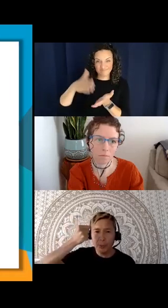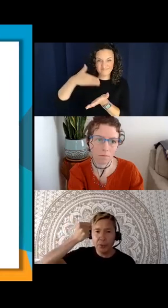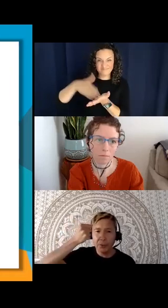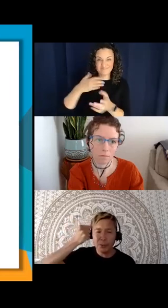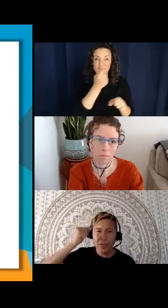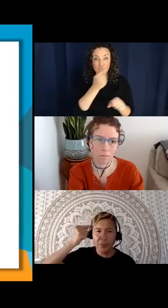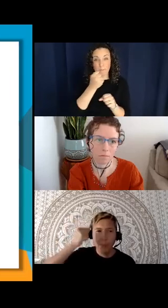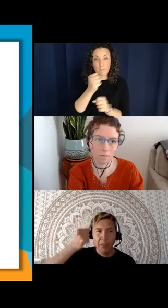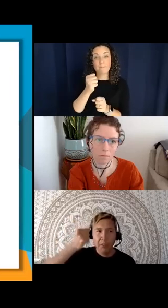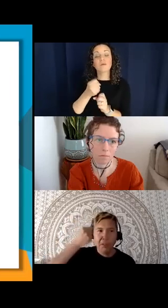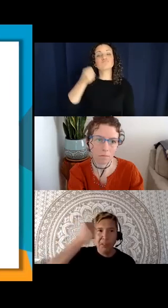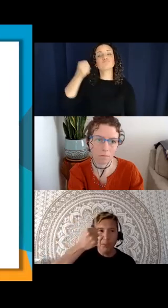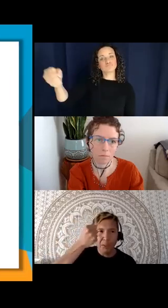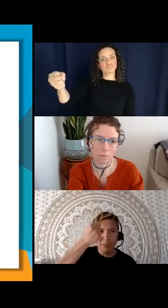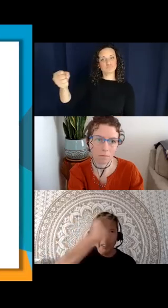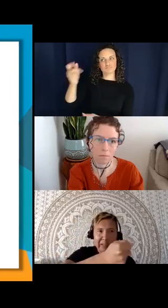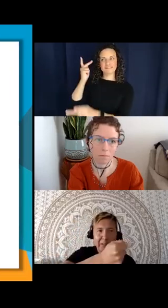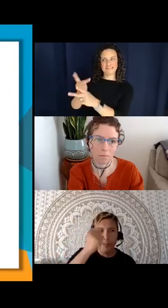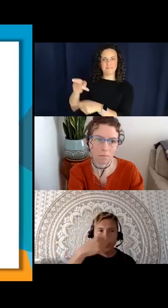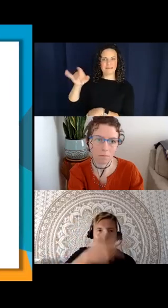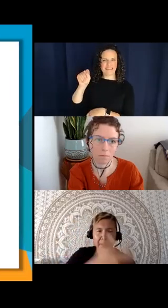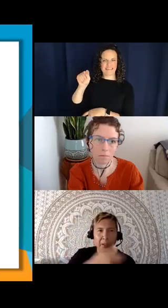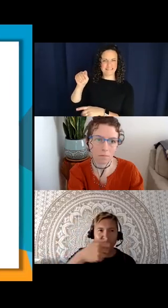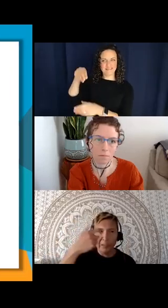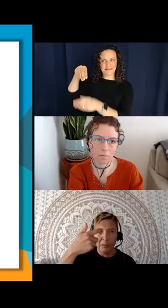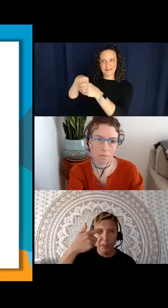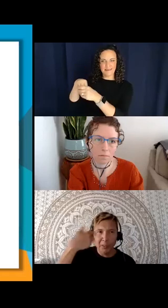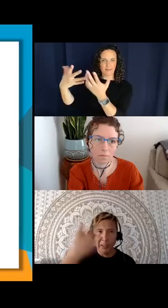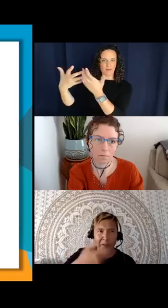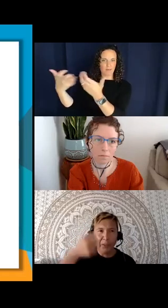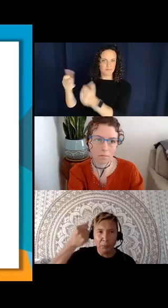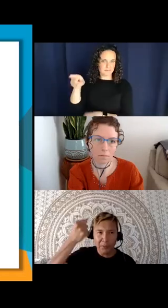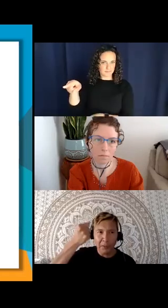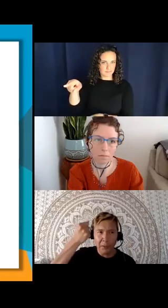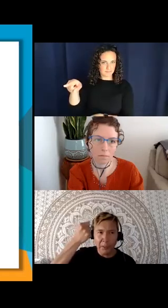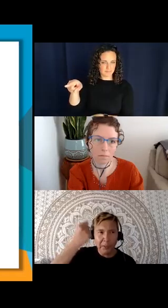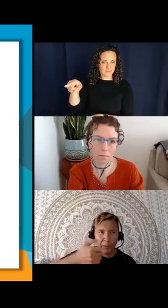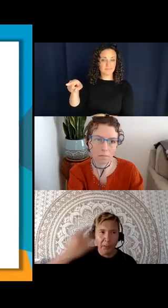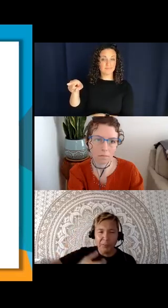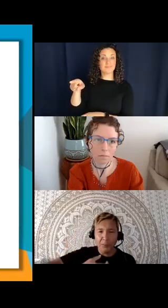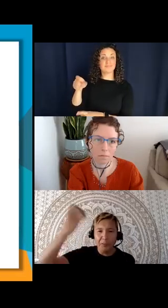describing the keeping of it. The it there being classified would be some kind of like